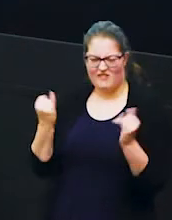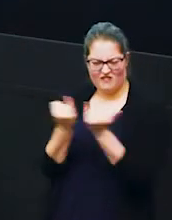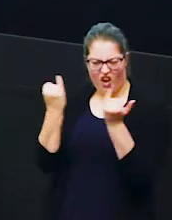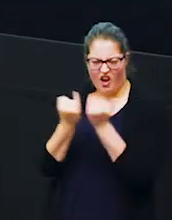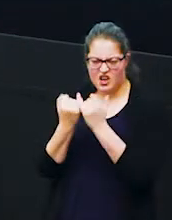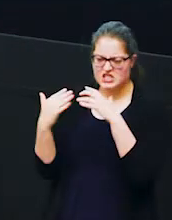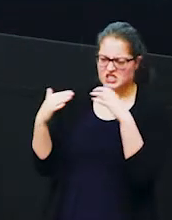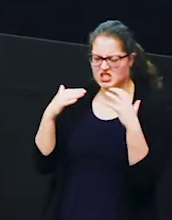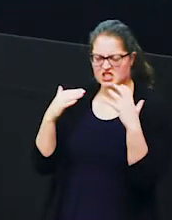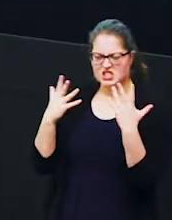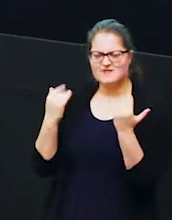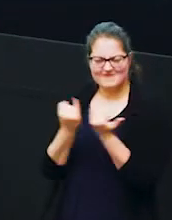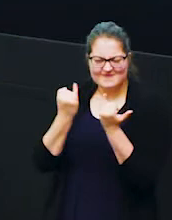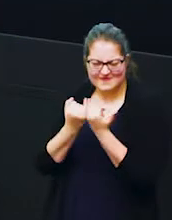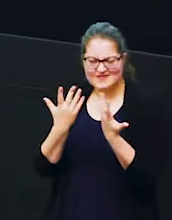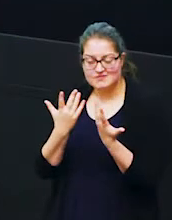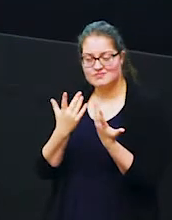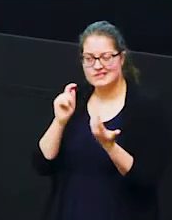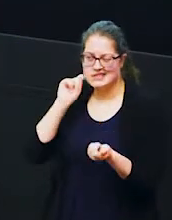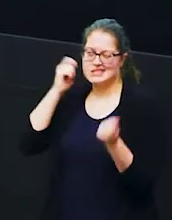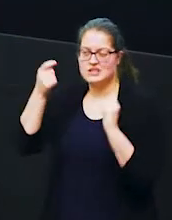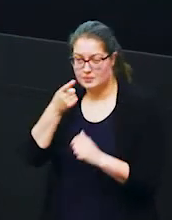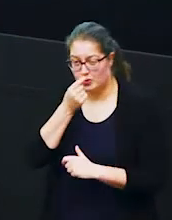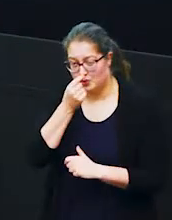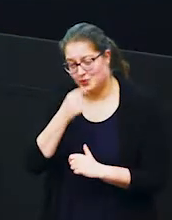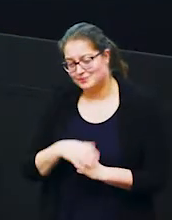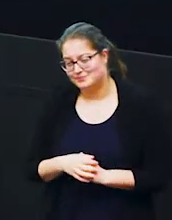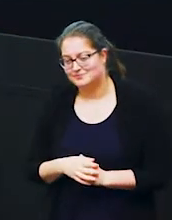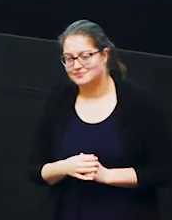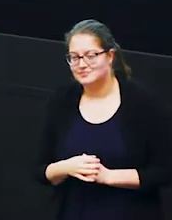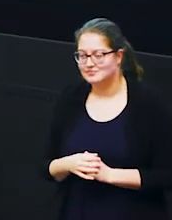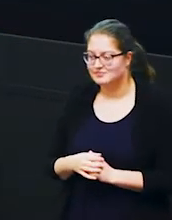another when the males fight with one another so these um are things that they pick up throughout